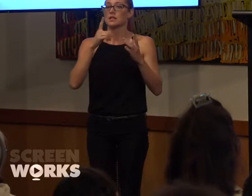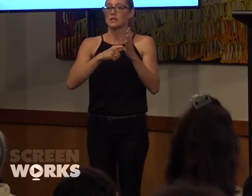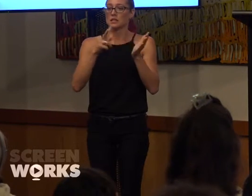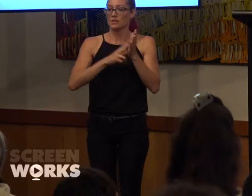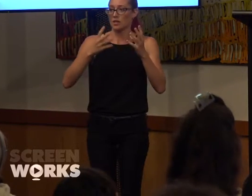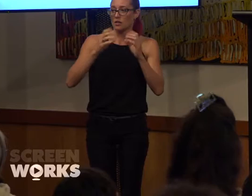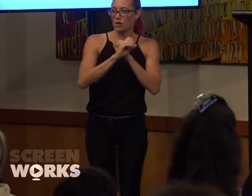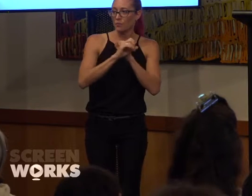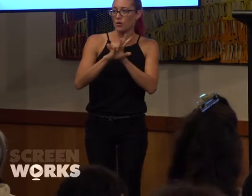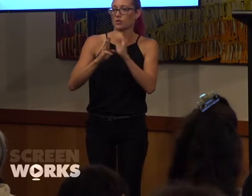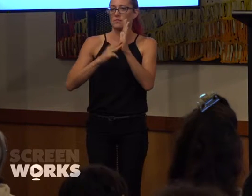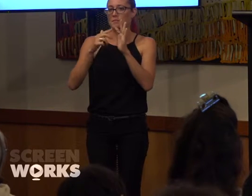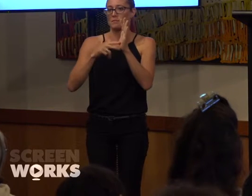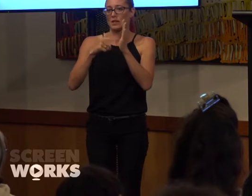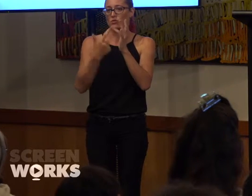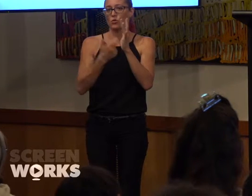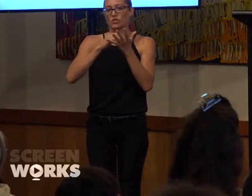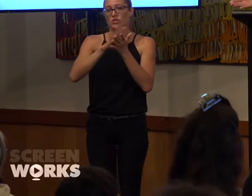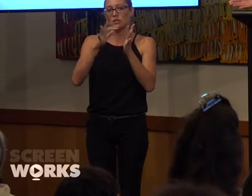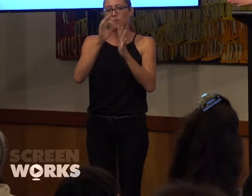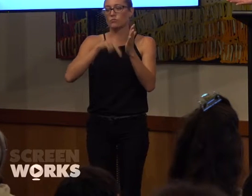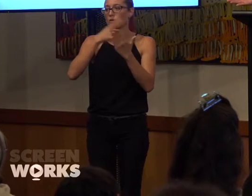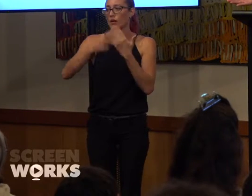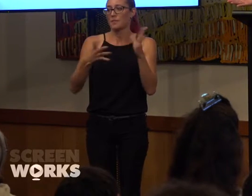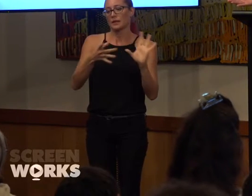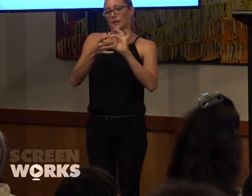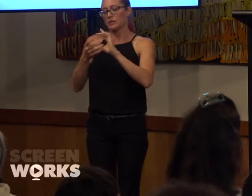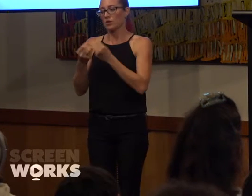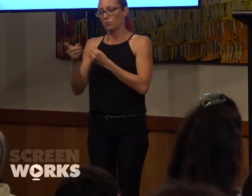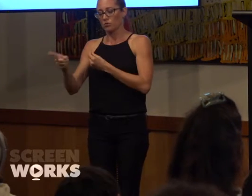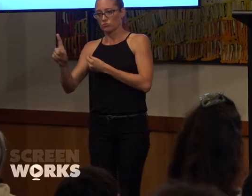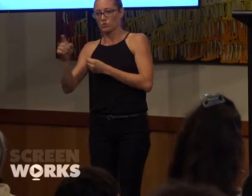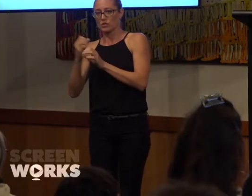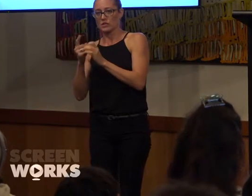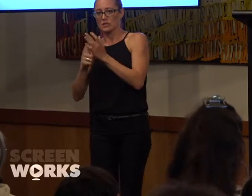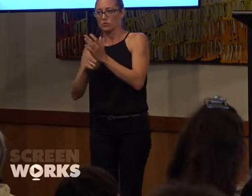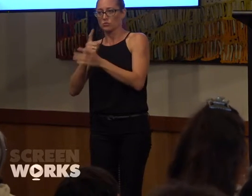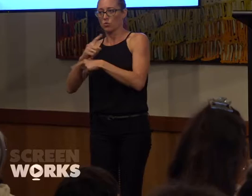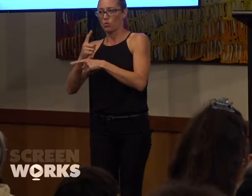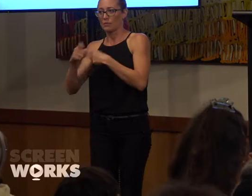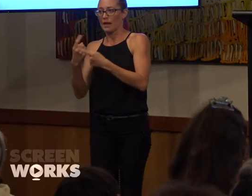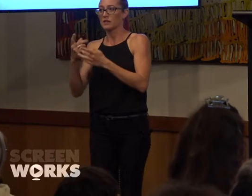mentorship program which ties in beautifully with what Gillian was talking about. In terms of sustainable careers,